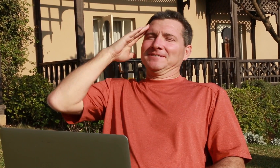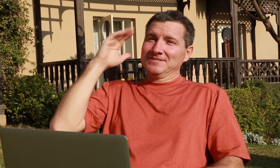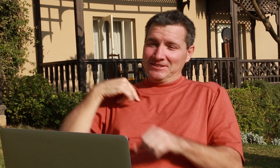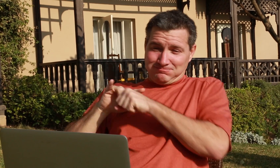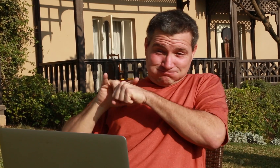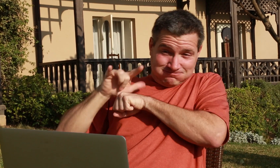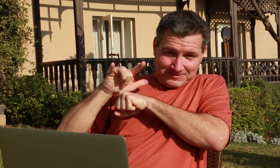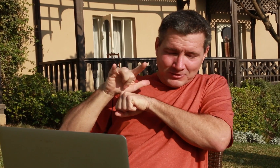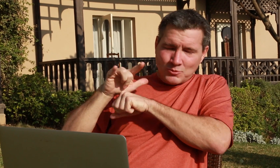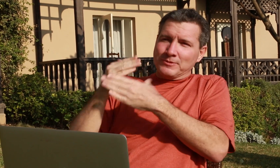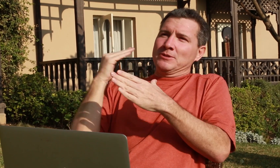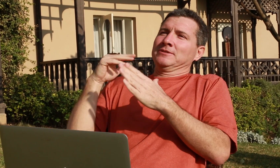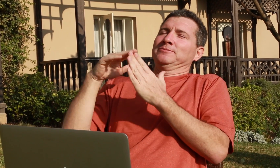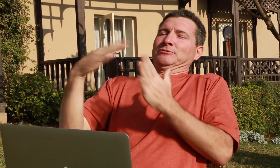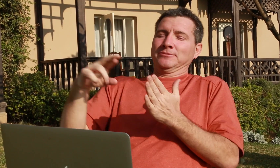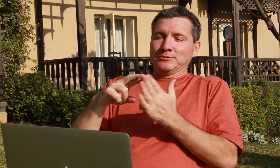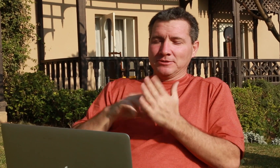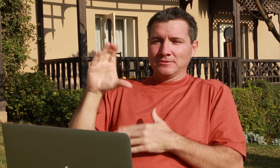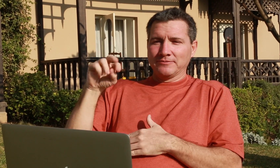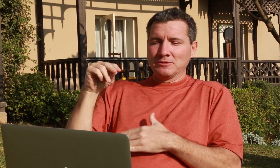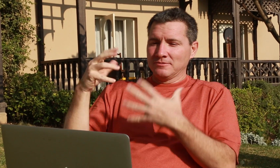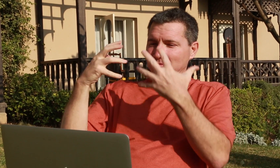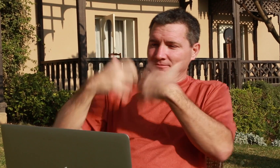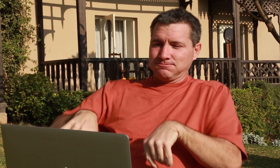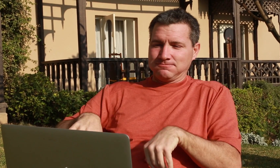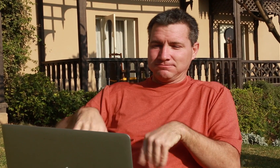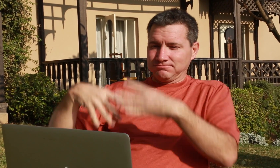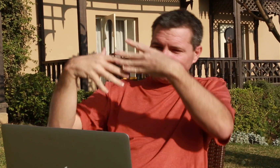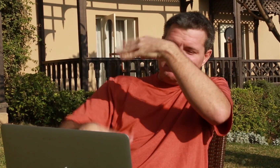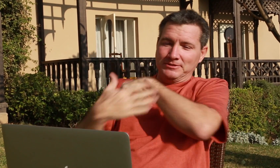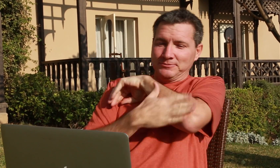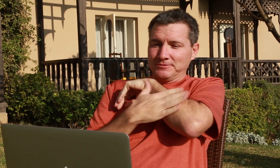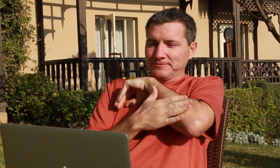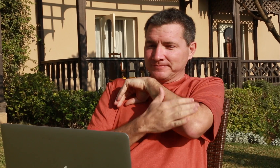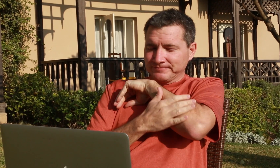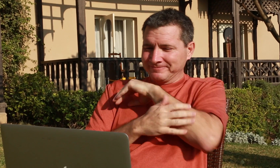Ah, that's right- before I left for this trip I registered for Convo Passport with my list of countries.